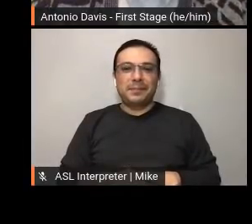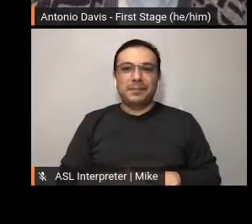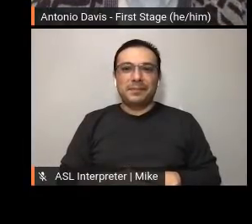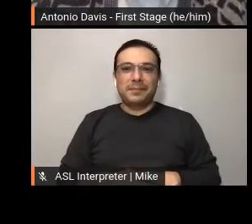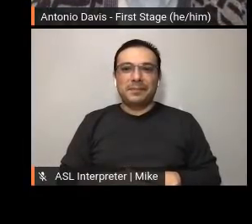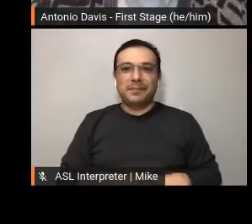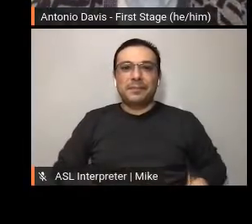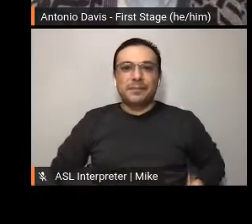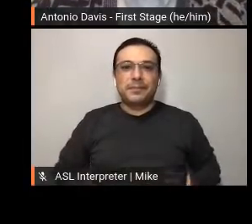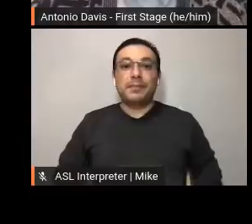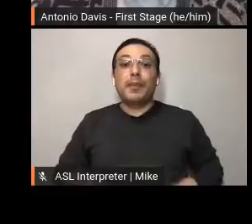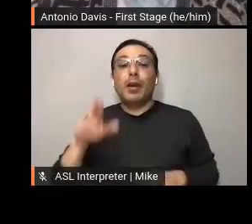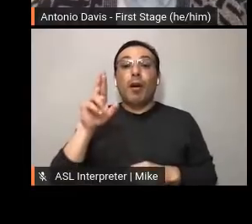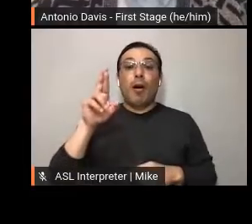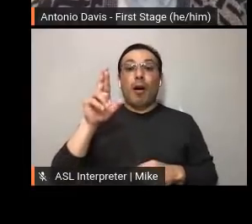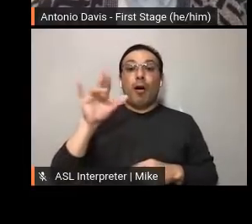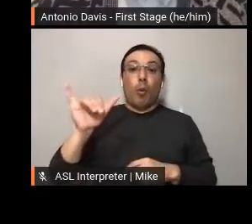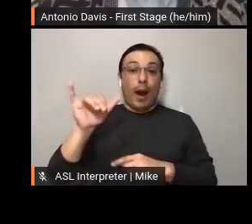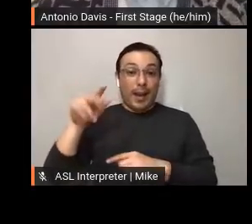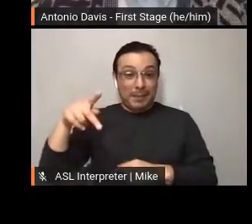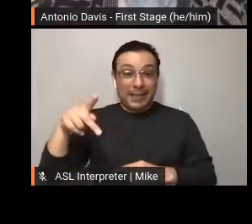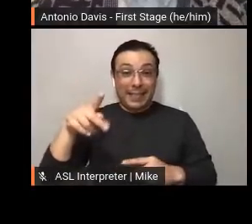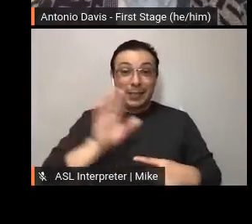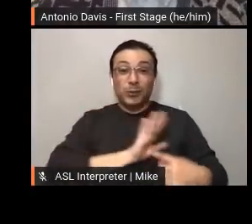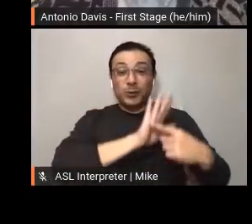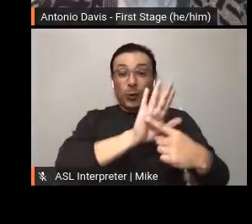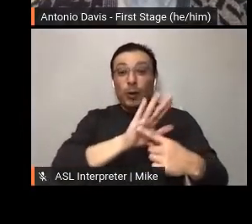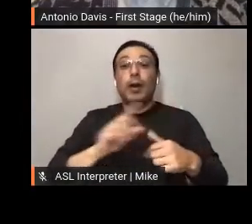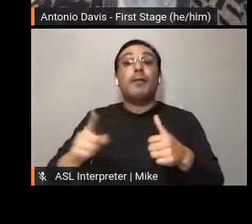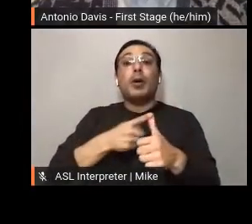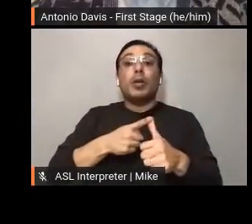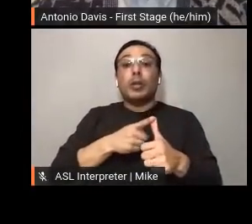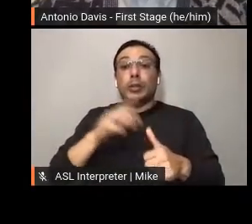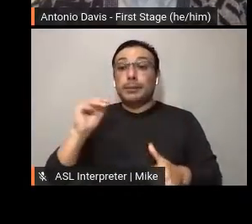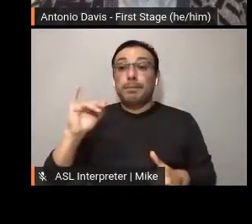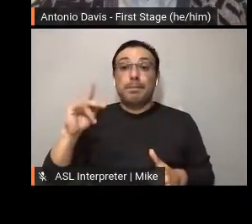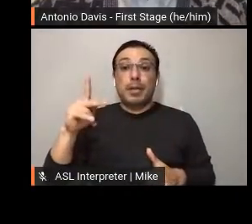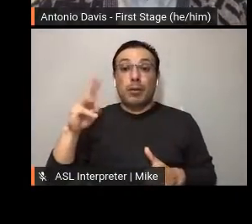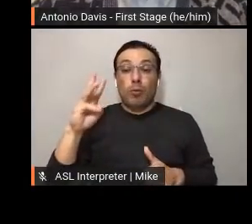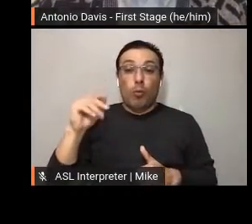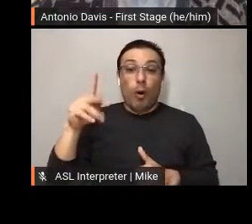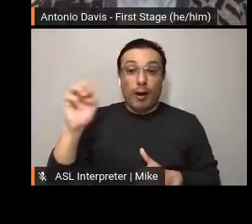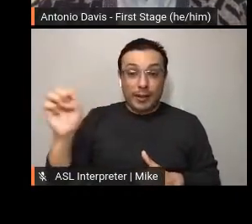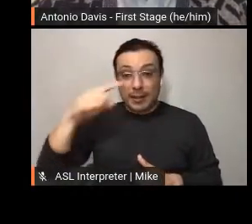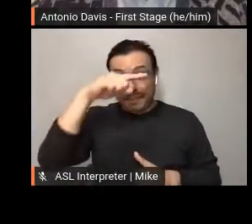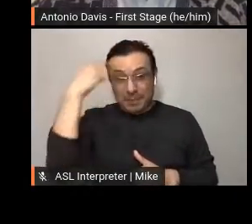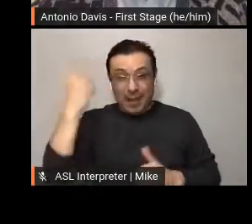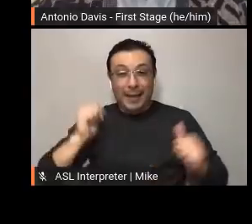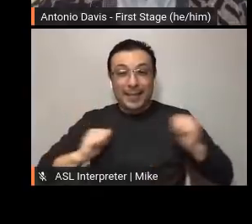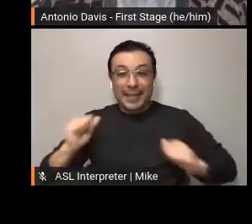ANTONIO DAVIS, JR.: Our YP showcase, in connection with the first Milwaukee Black Theater Festival, was exceptional as it was timely, worthy